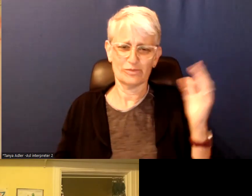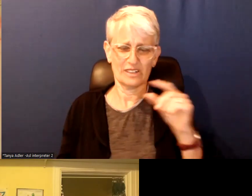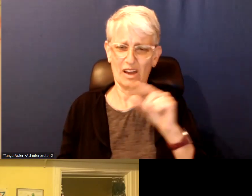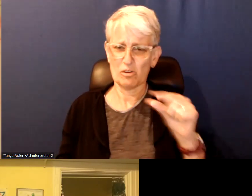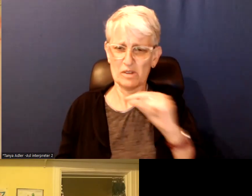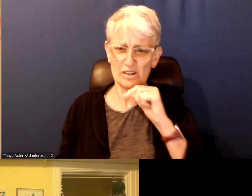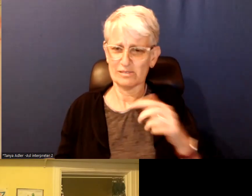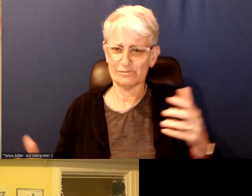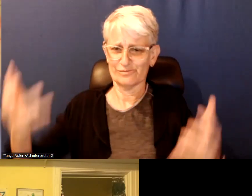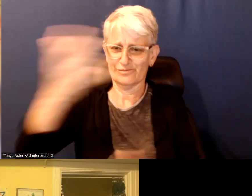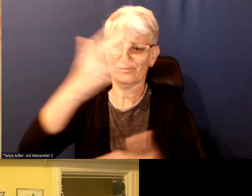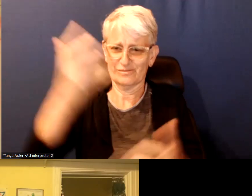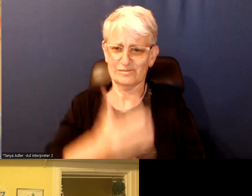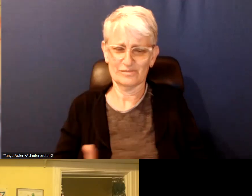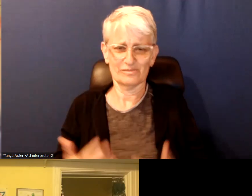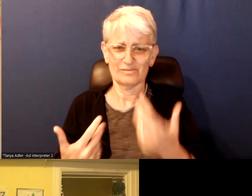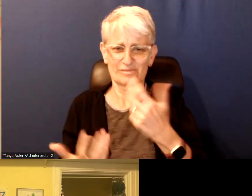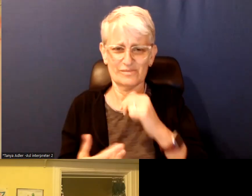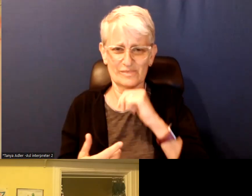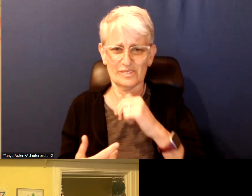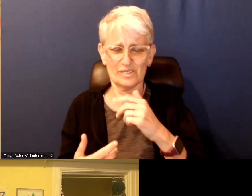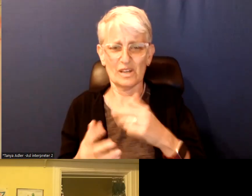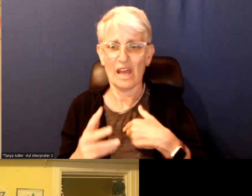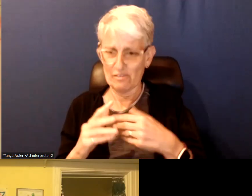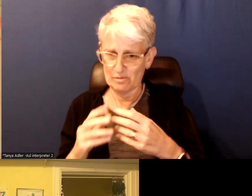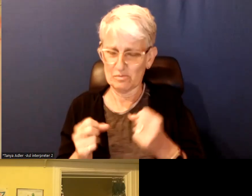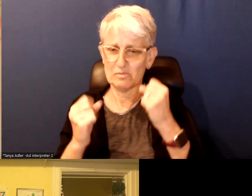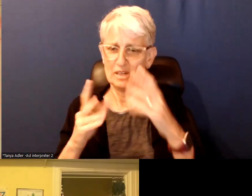That we have a growing refugee claimant population.